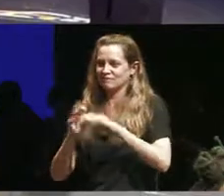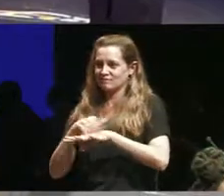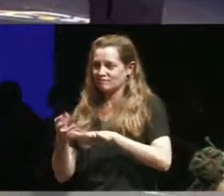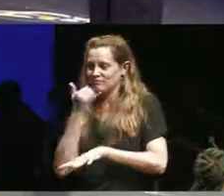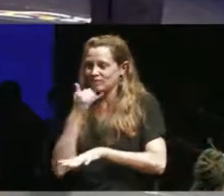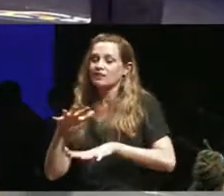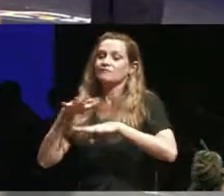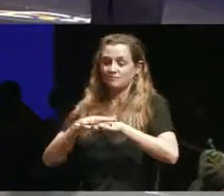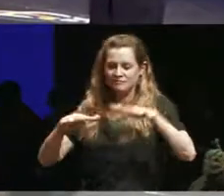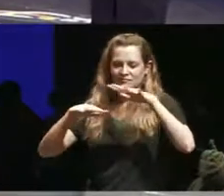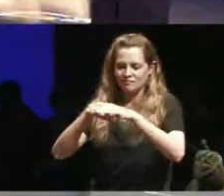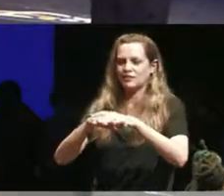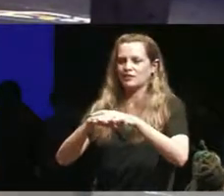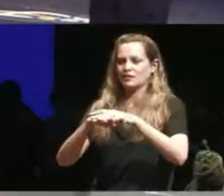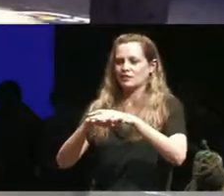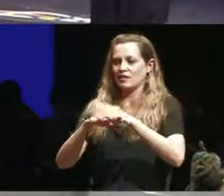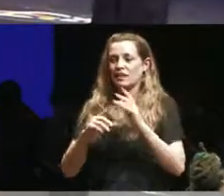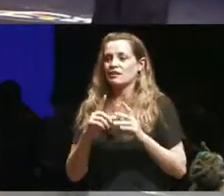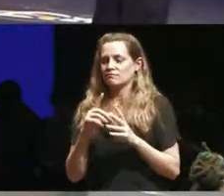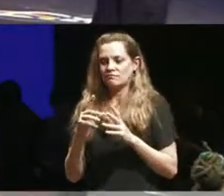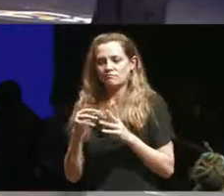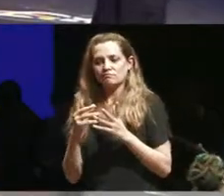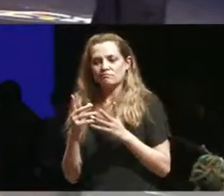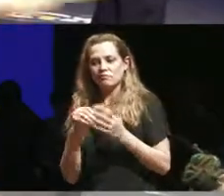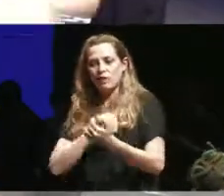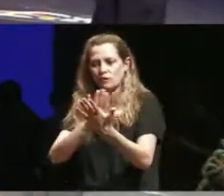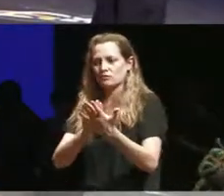is that there's been quite a whitewashing of the the actual history